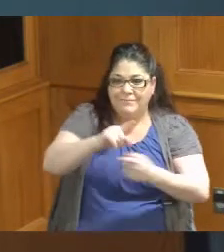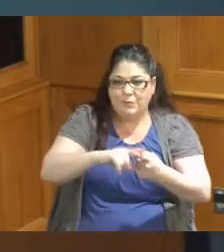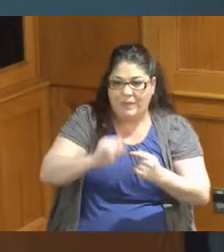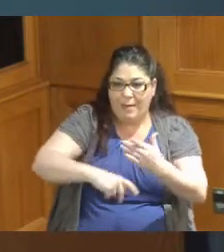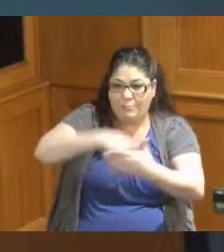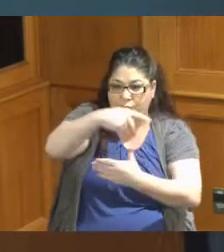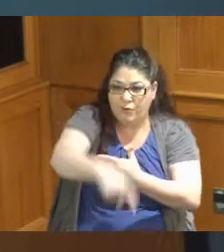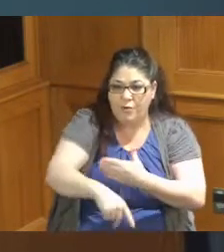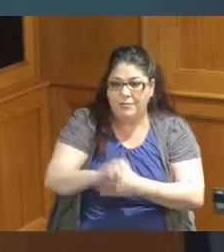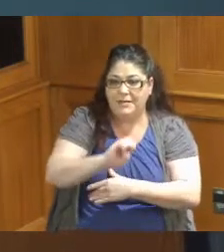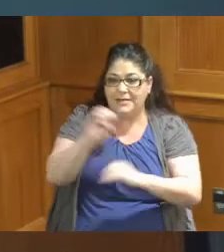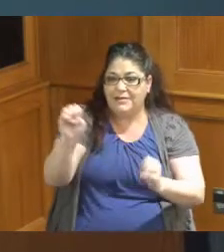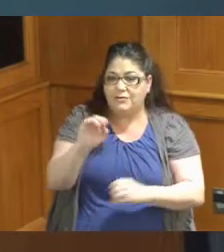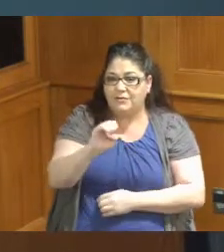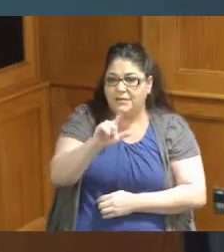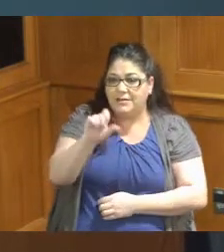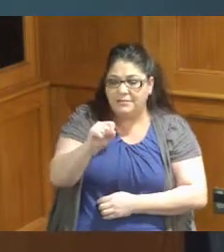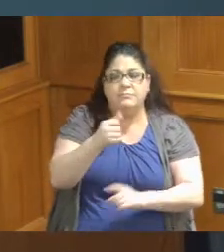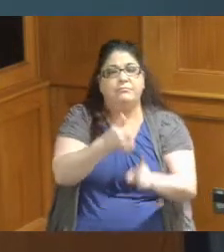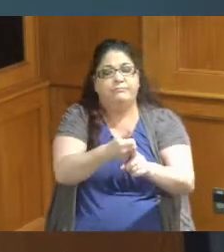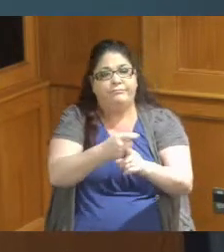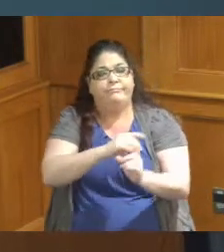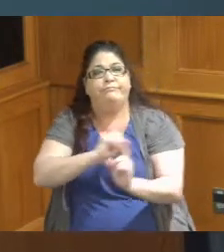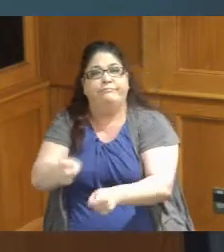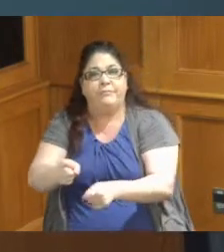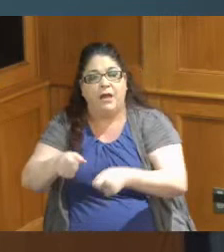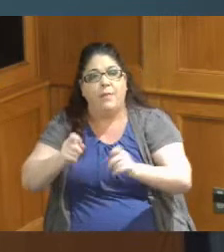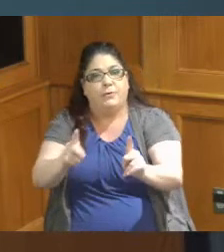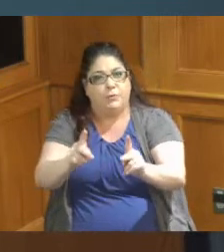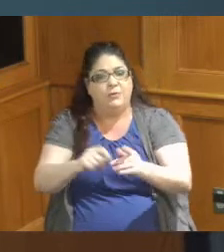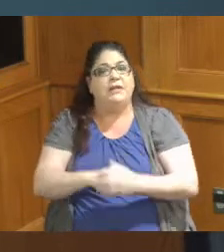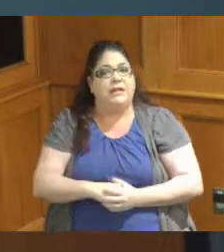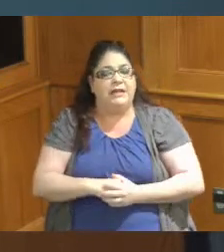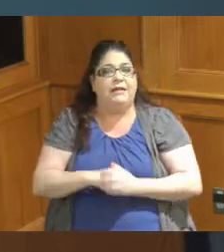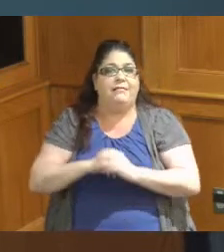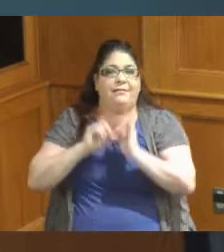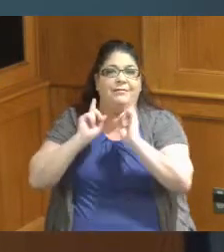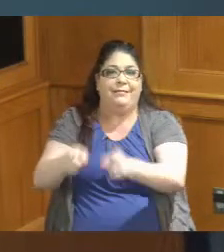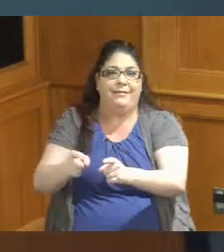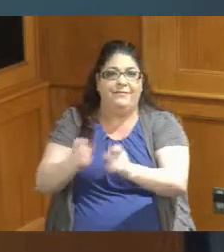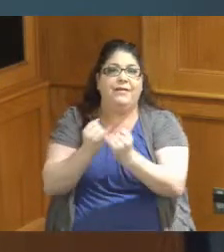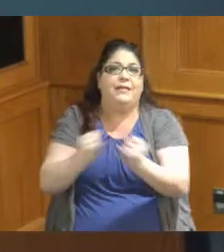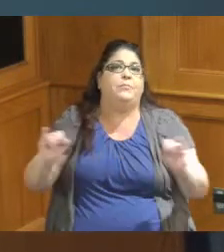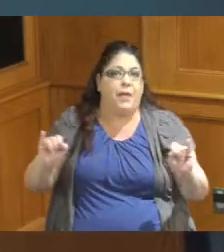they do a lot with people with disabilities so they can be independent so this 20 25 million